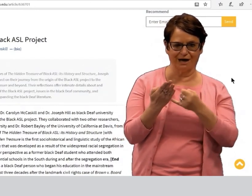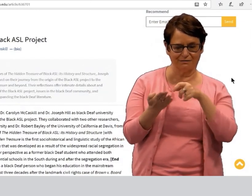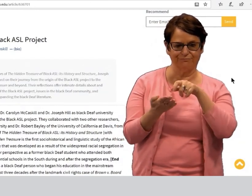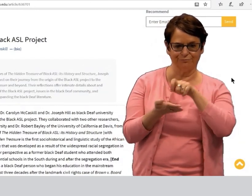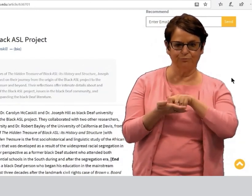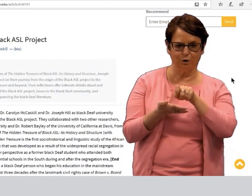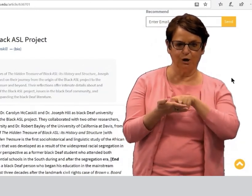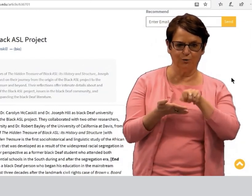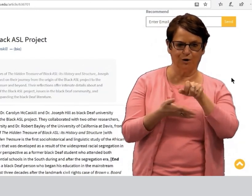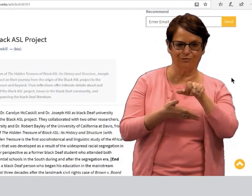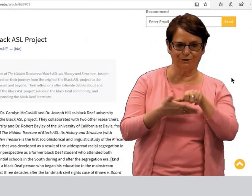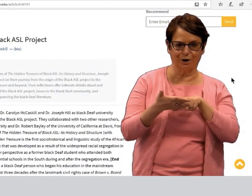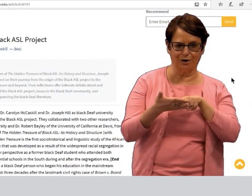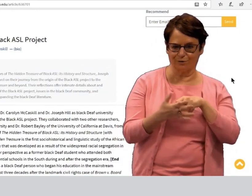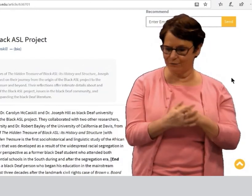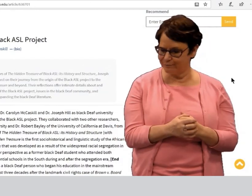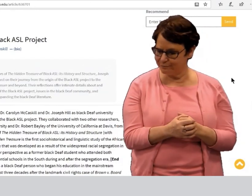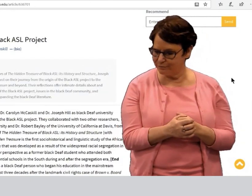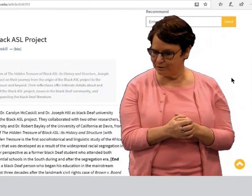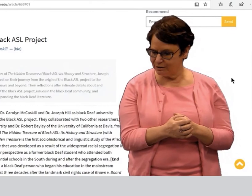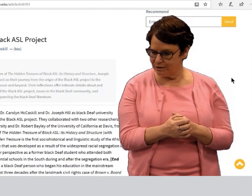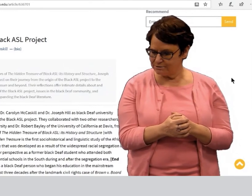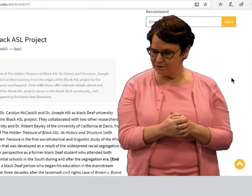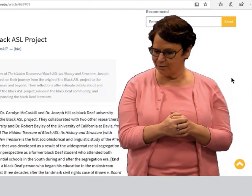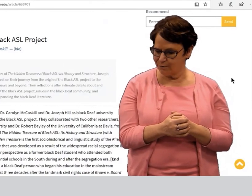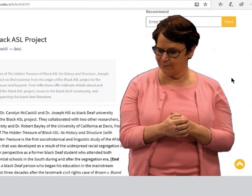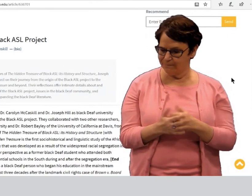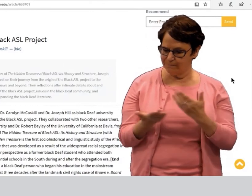is involved with this project, and he co-wrote the article.